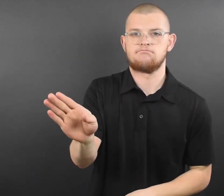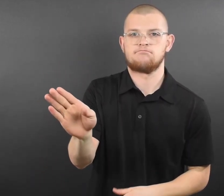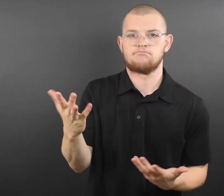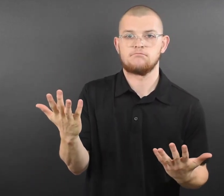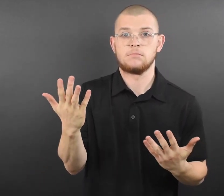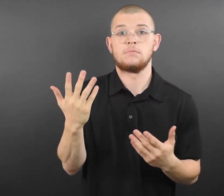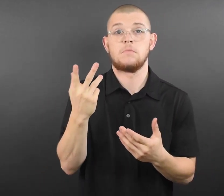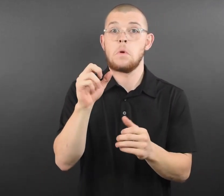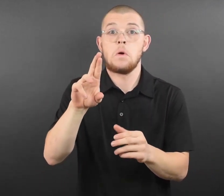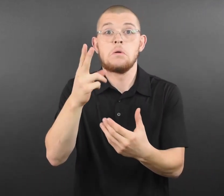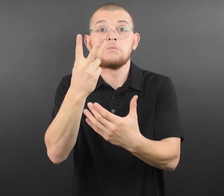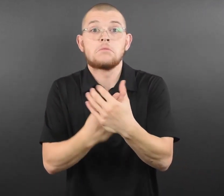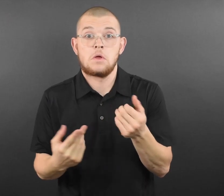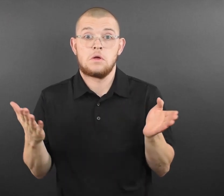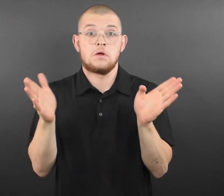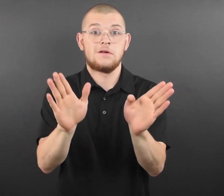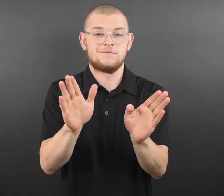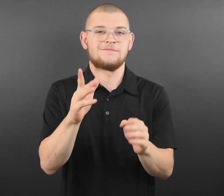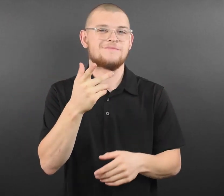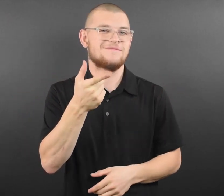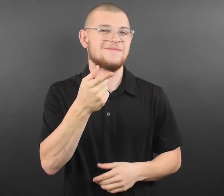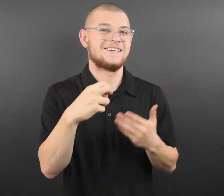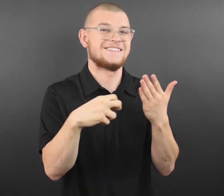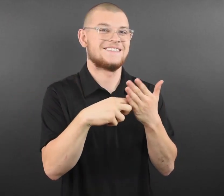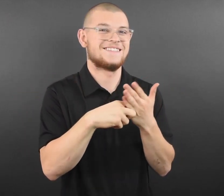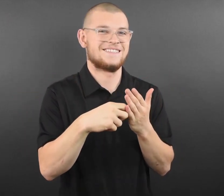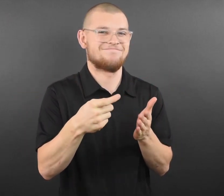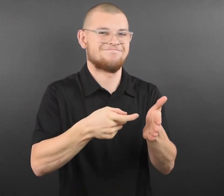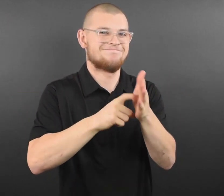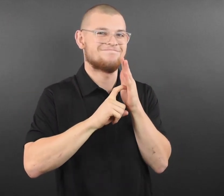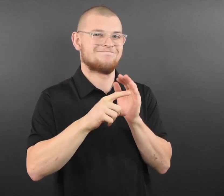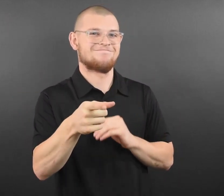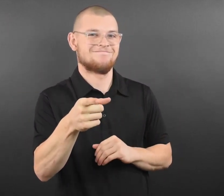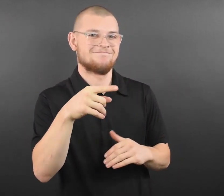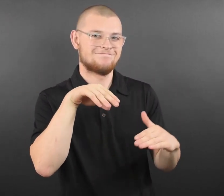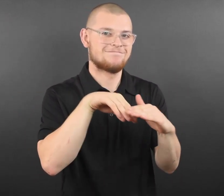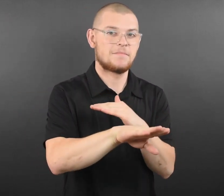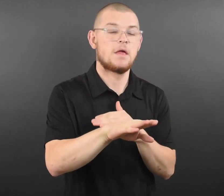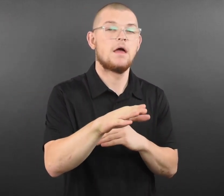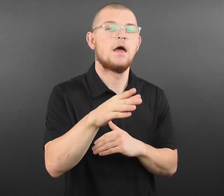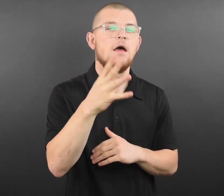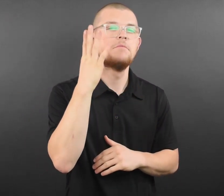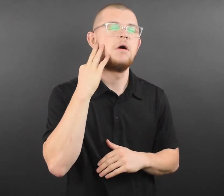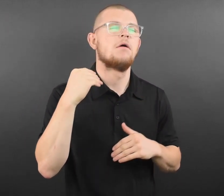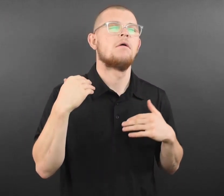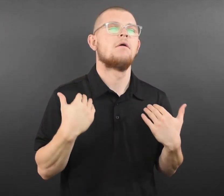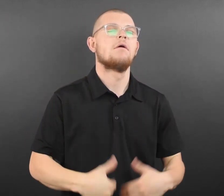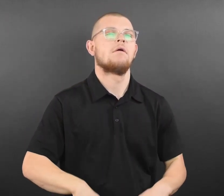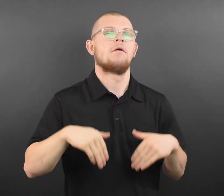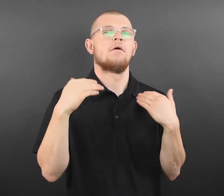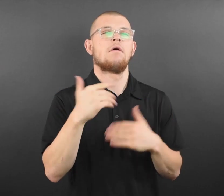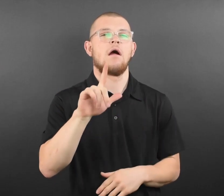and getting vaccinated helps keep live music going. All First Avenue venues require proof